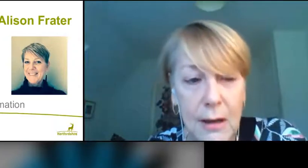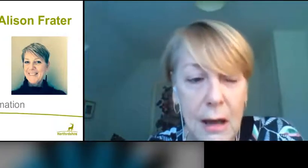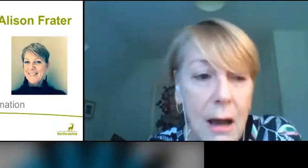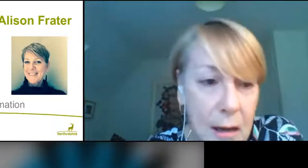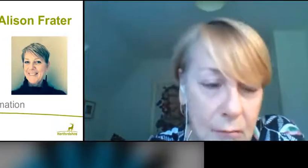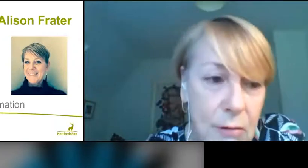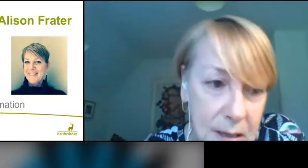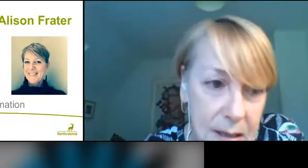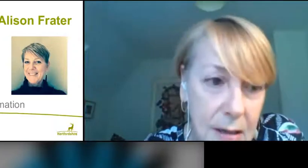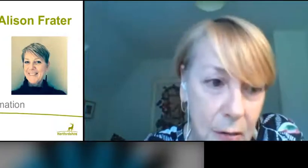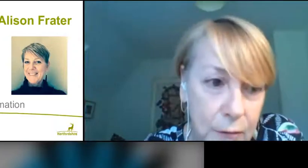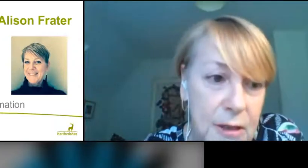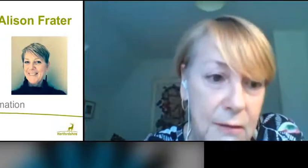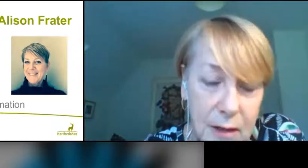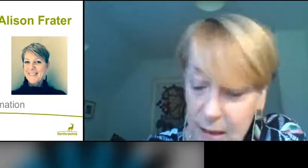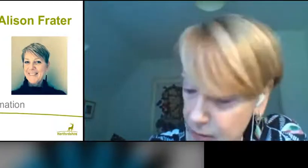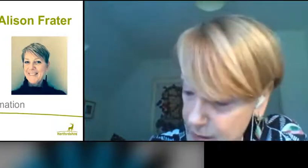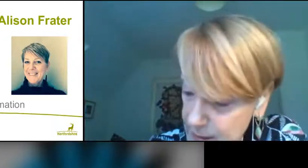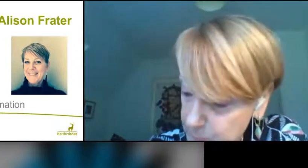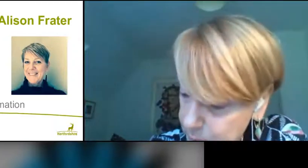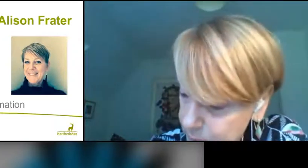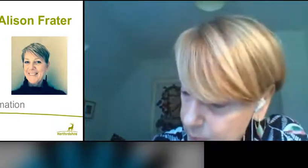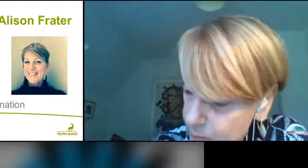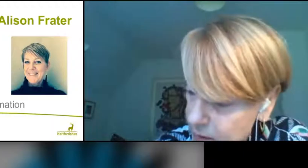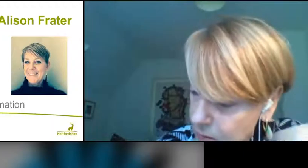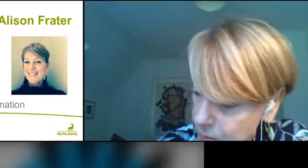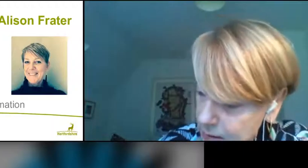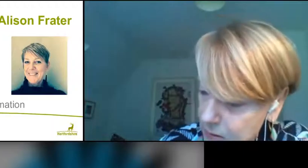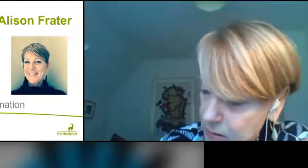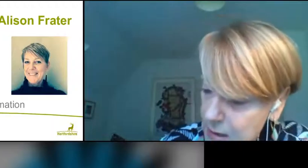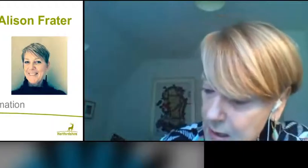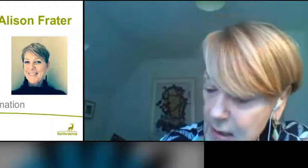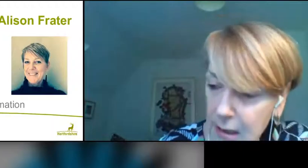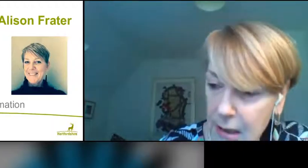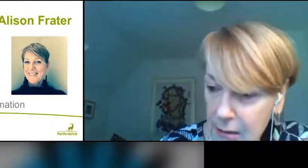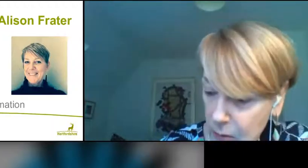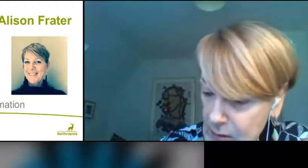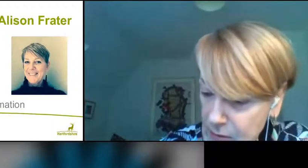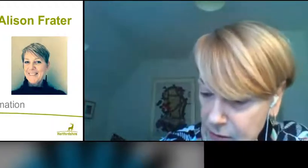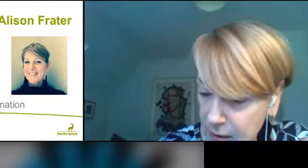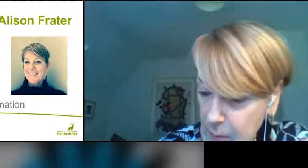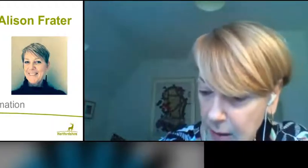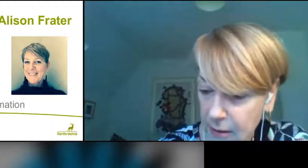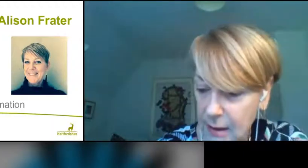a higher risk of severe illness. So, quite a lot to think about there,